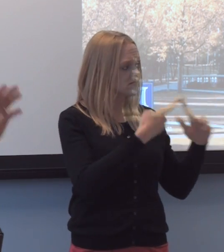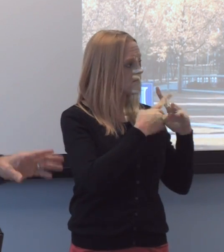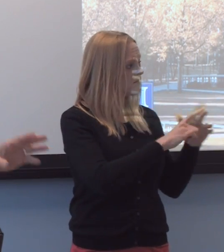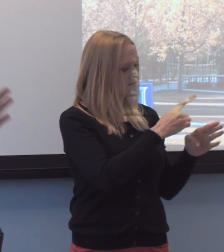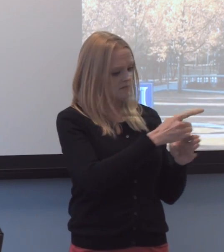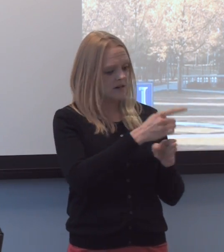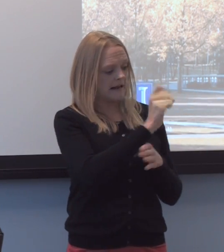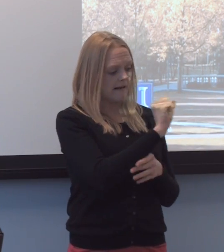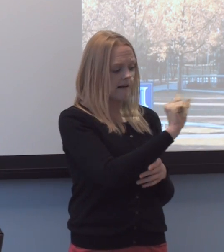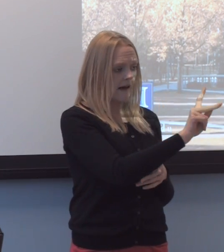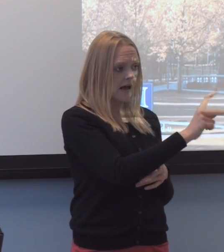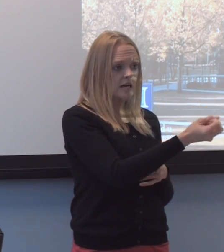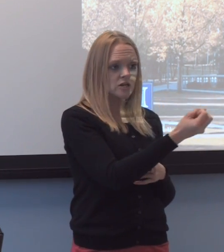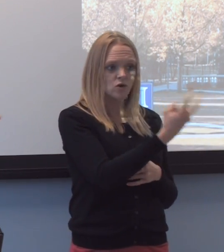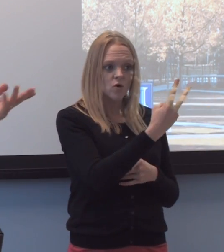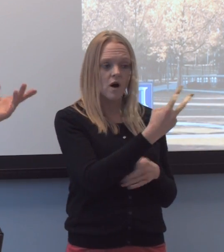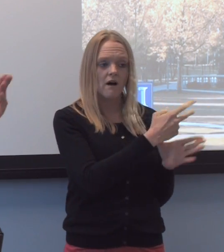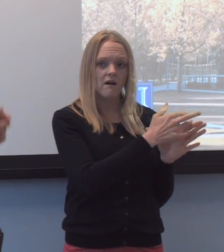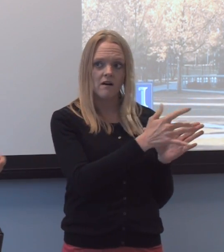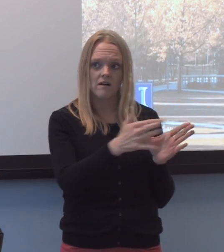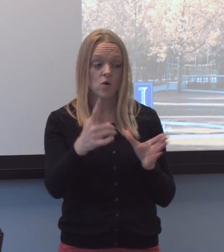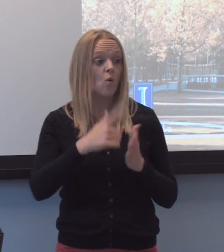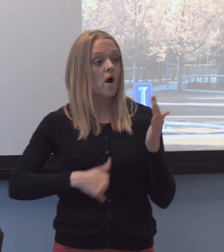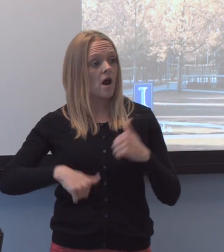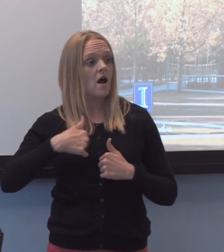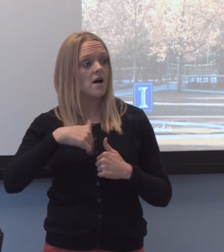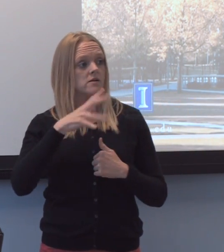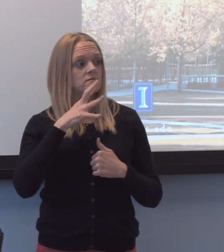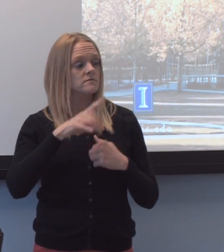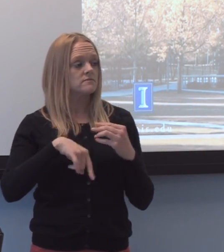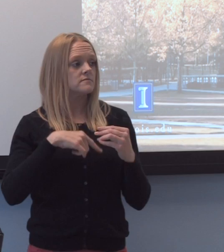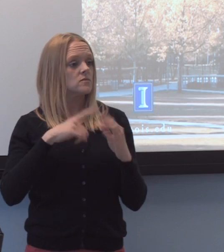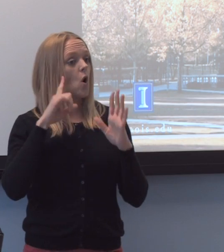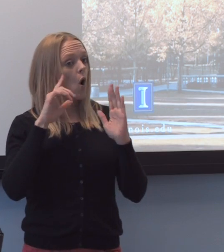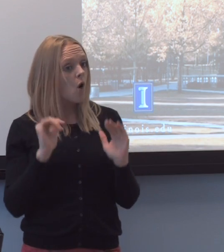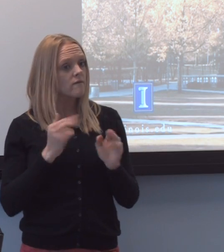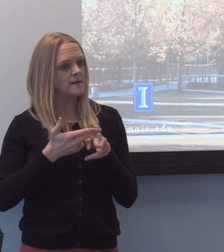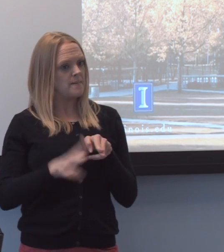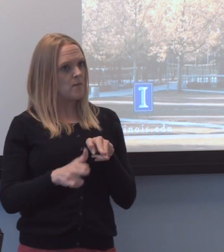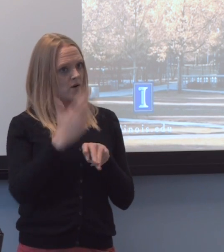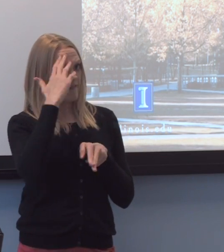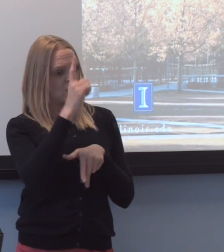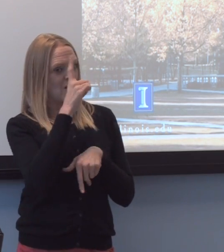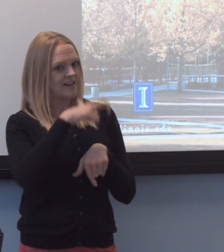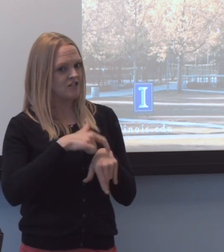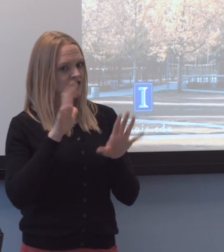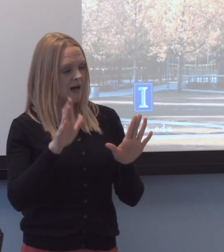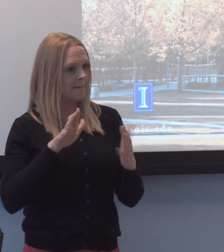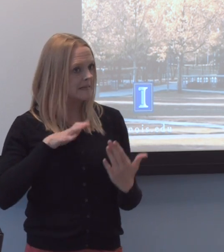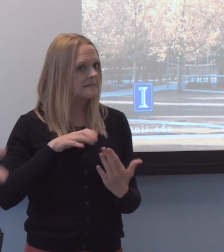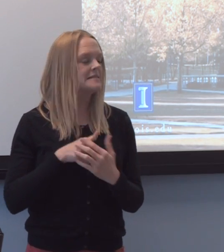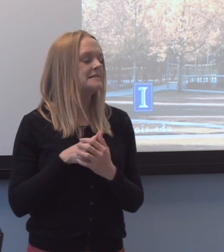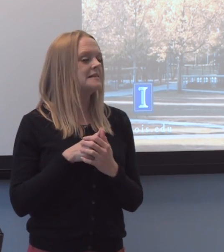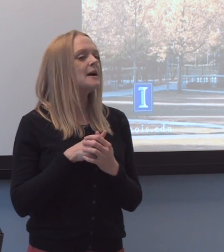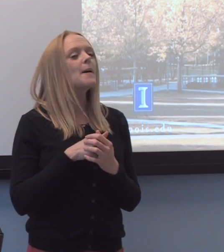of K-12 and then what I'm going to, um, hopefully be brief, 'cause I know it's lunch, it's approaching, but, uh, speak to today